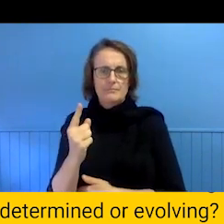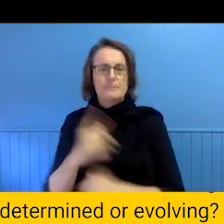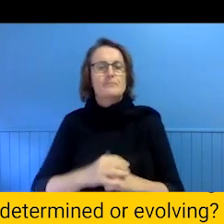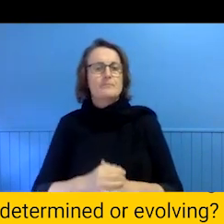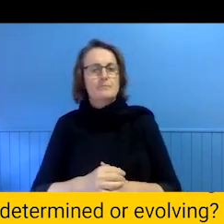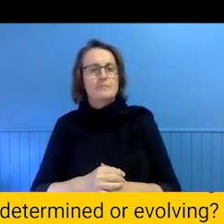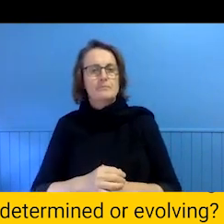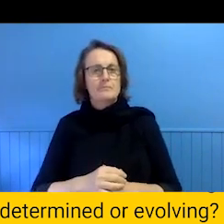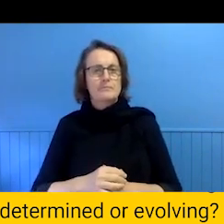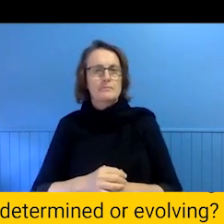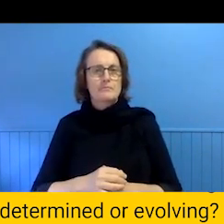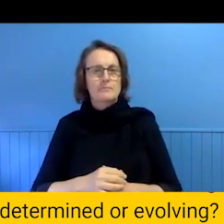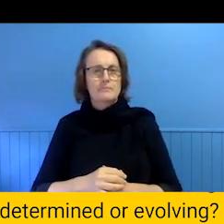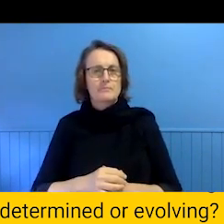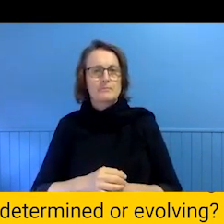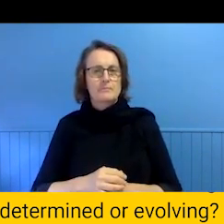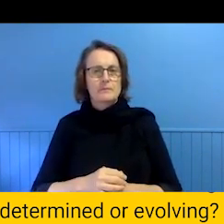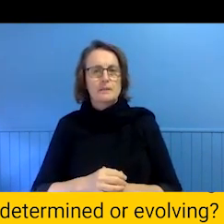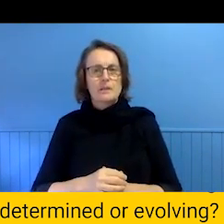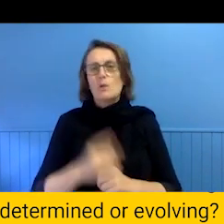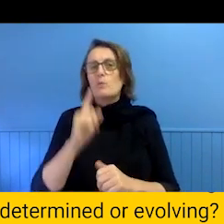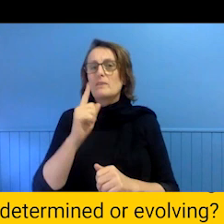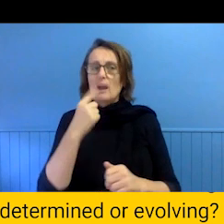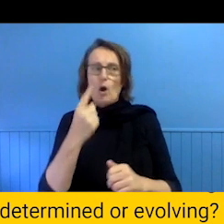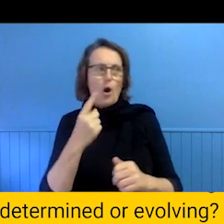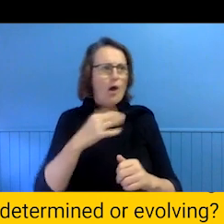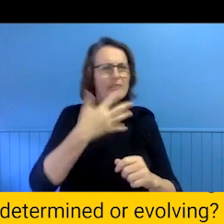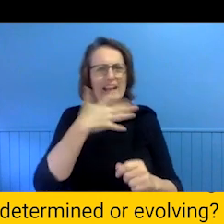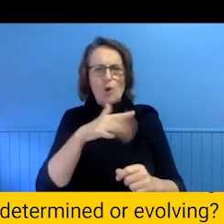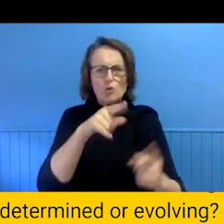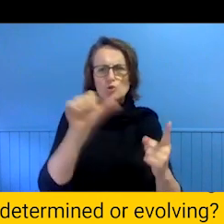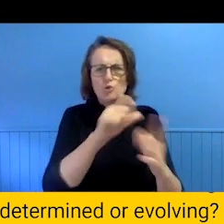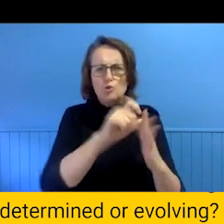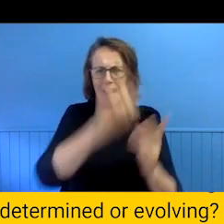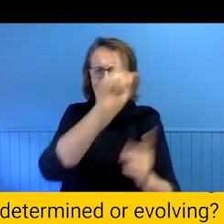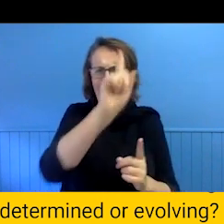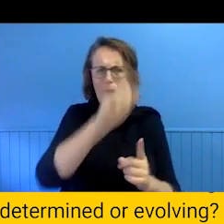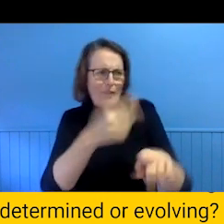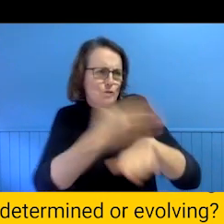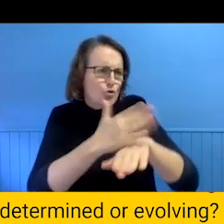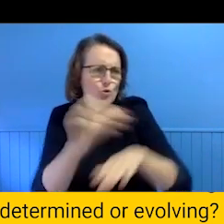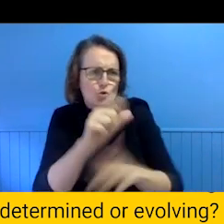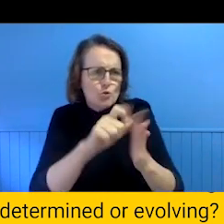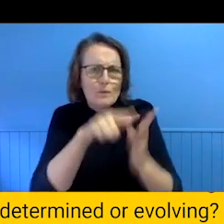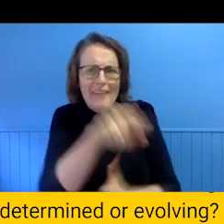the fetishise what is new and union and hot right now. We ask a lot of questions about what came before.